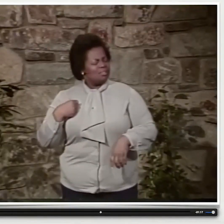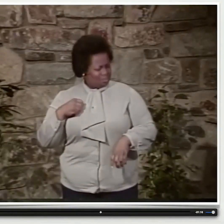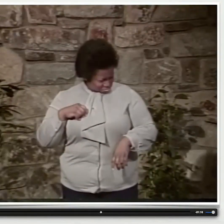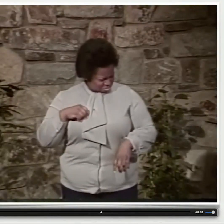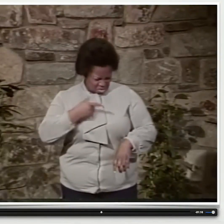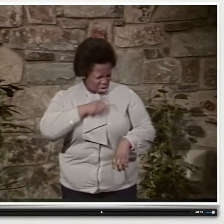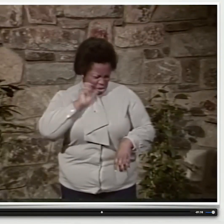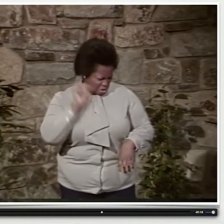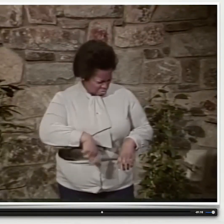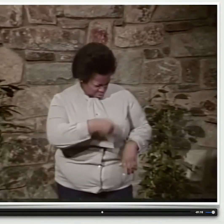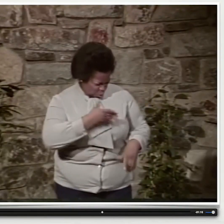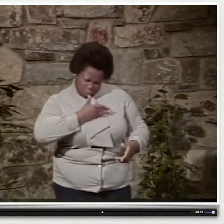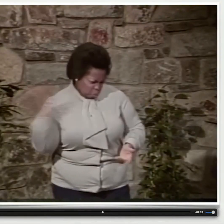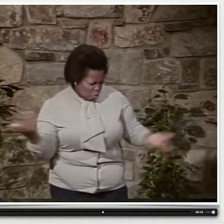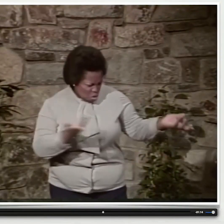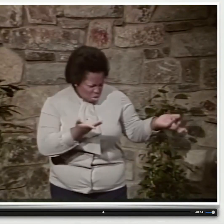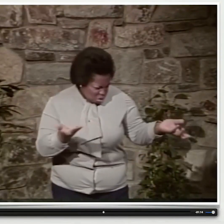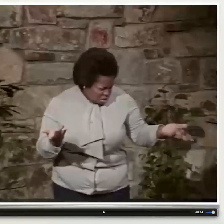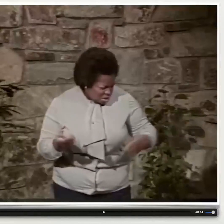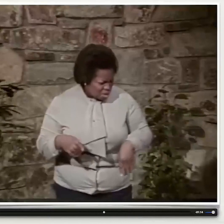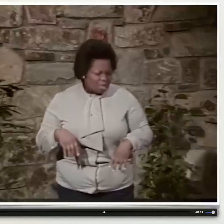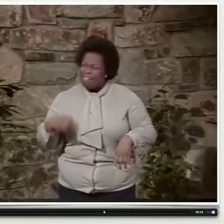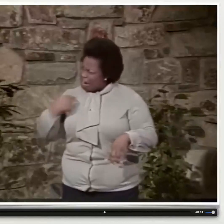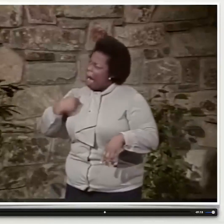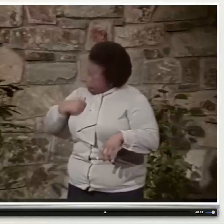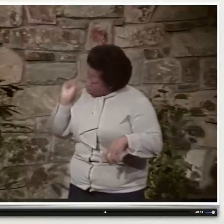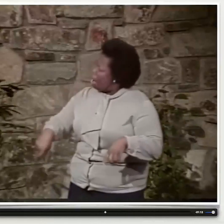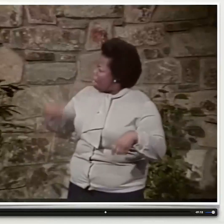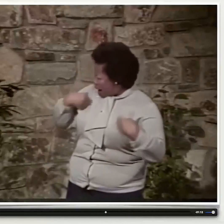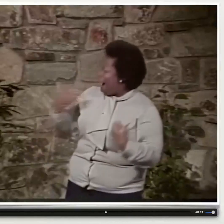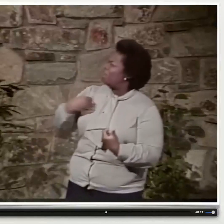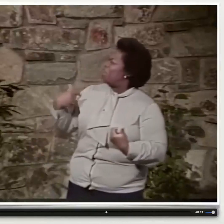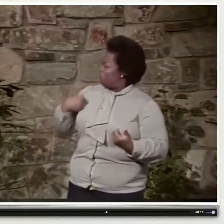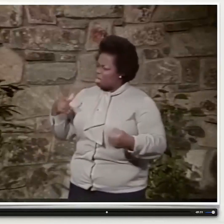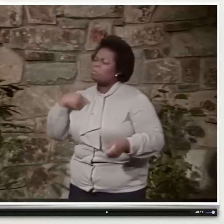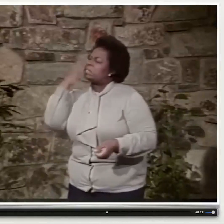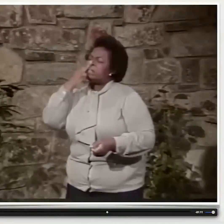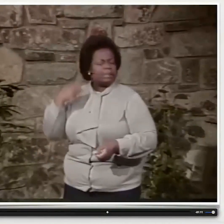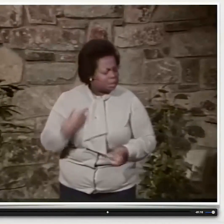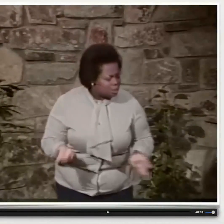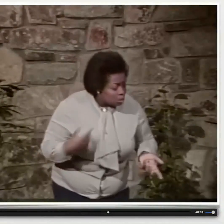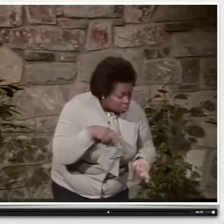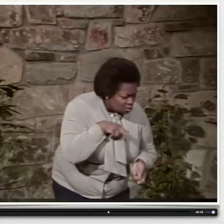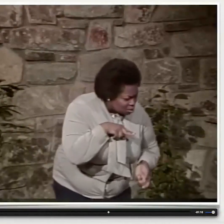see whether I like it or not. I said, well, you don't have to do that. You're not developed at all. Come on! Yeah, yeah, yeah, come on.